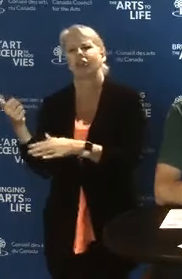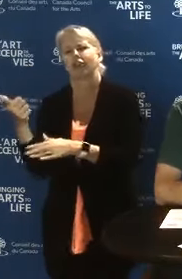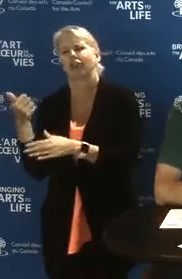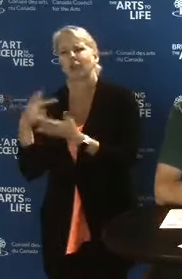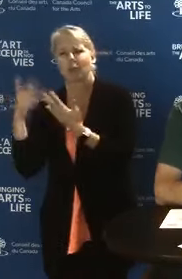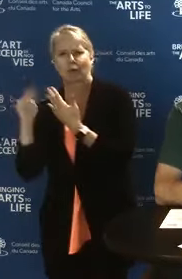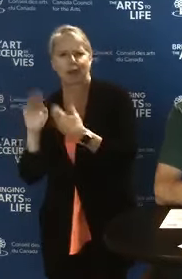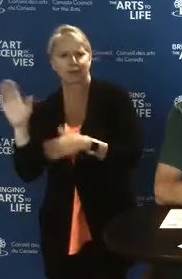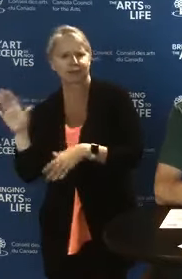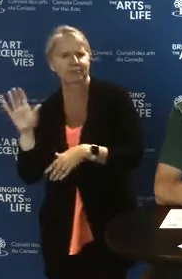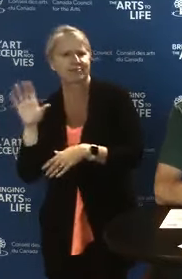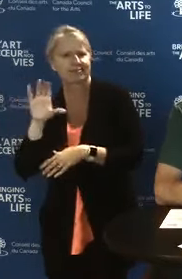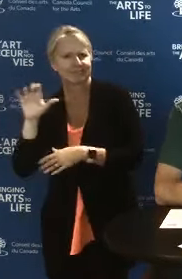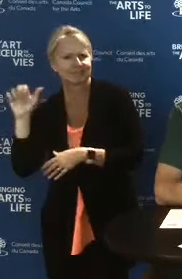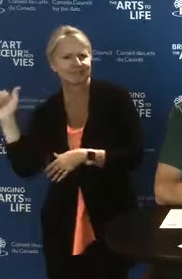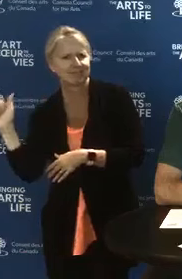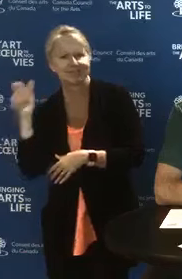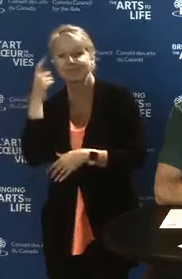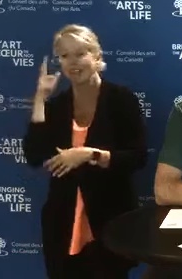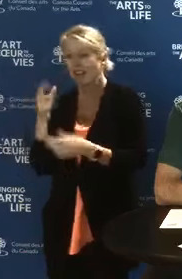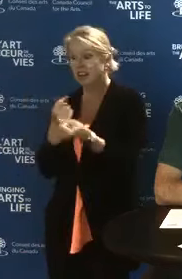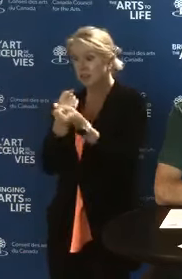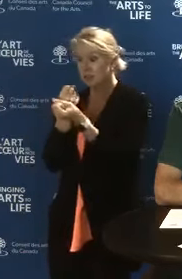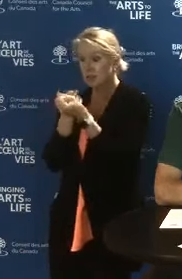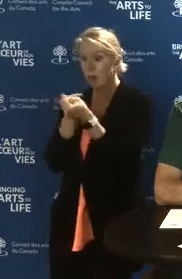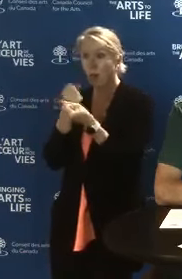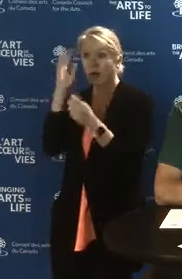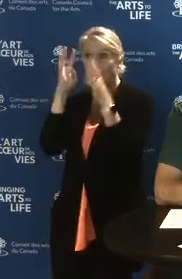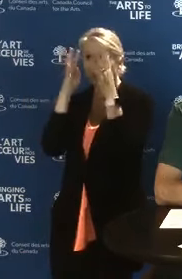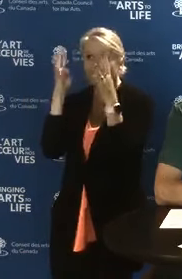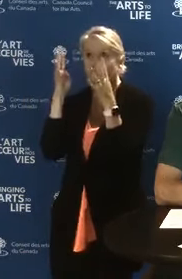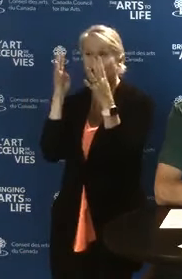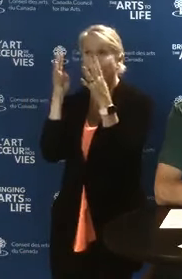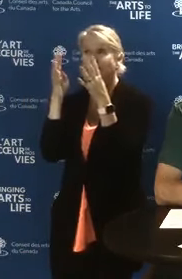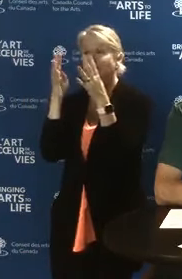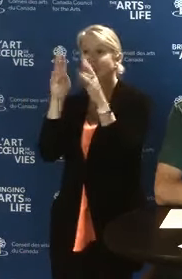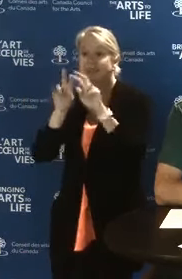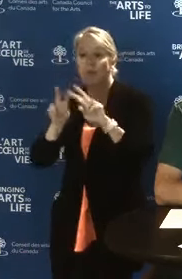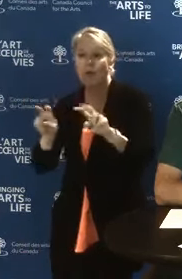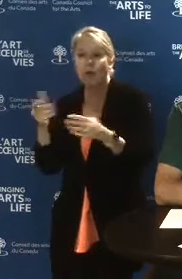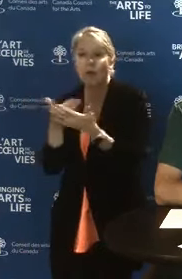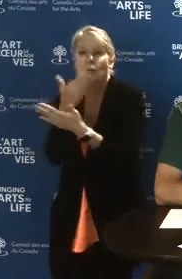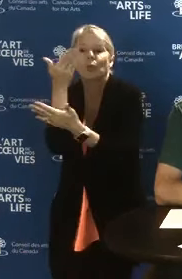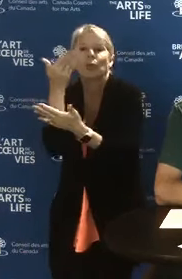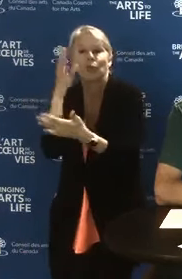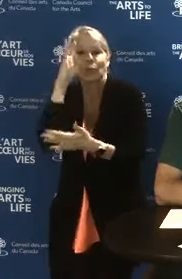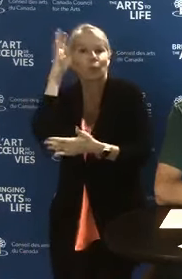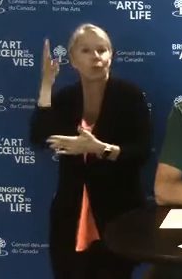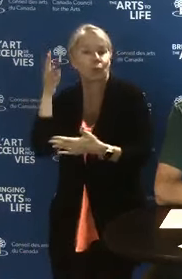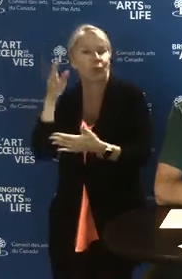It does not support the creation, exploration, or regular programming of art.